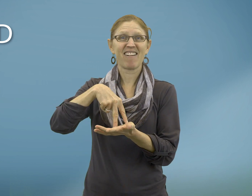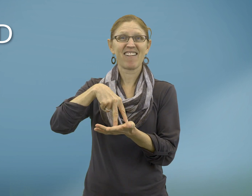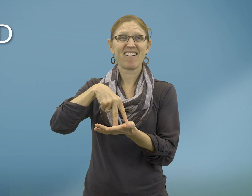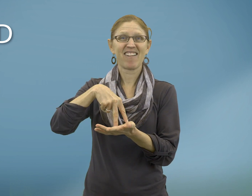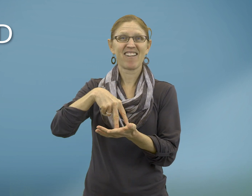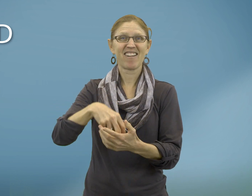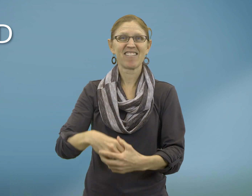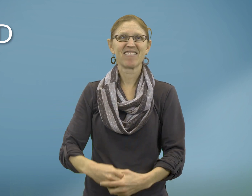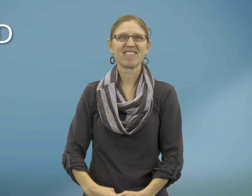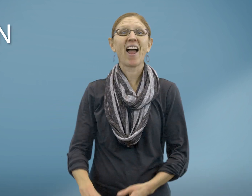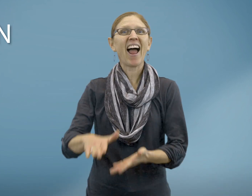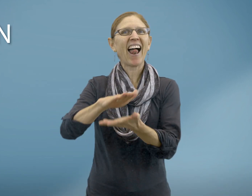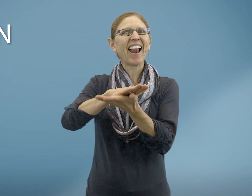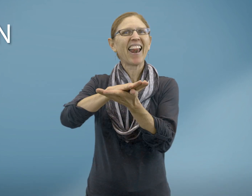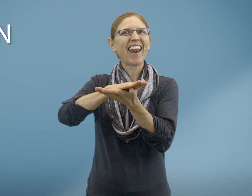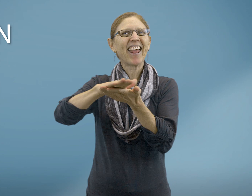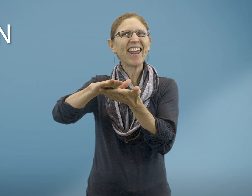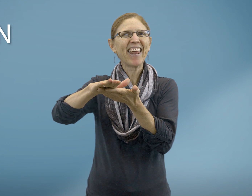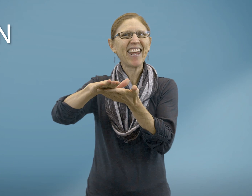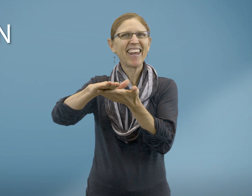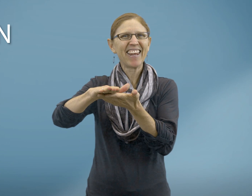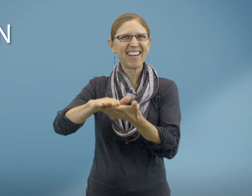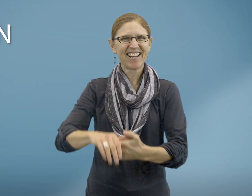Stand Clean